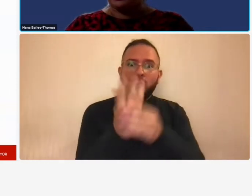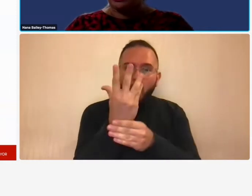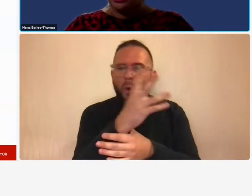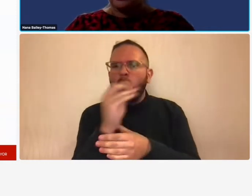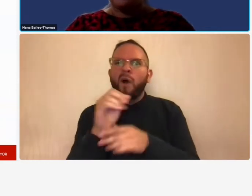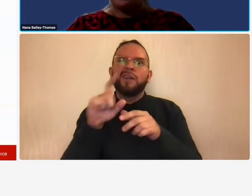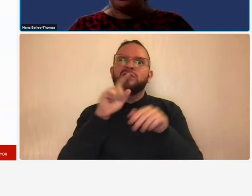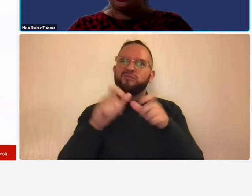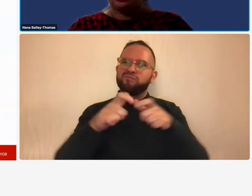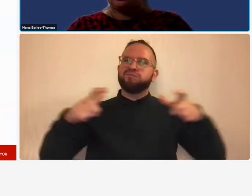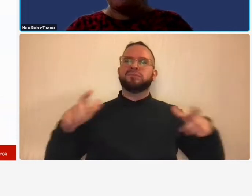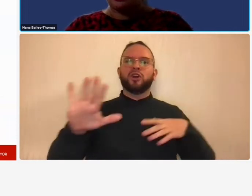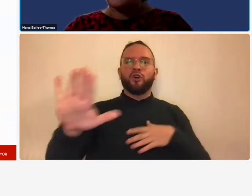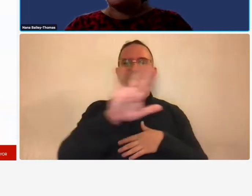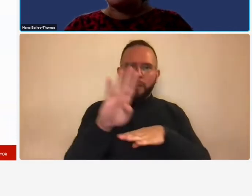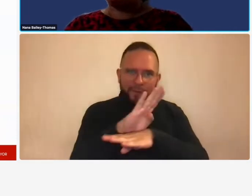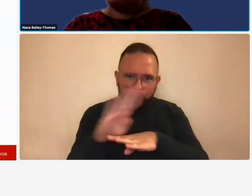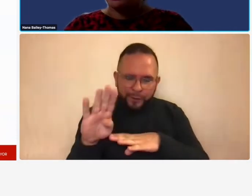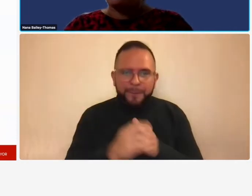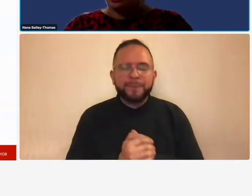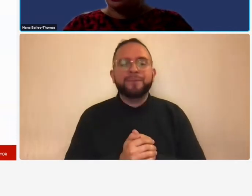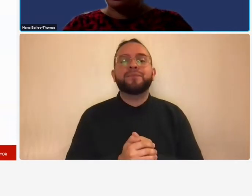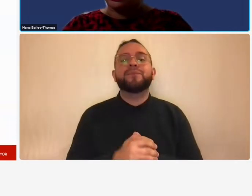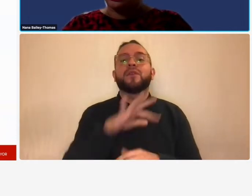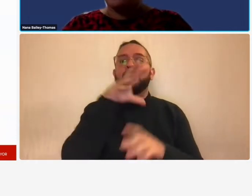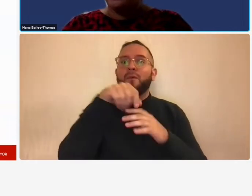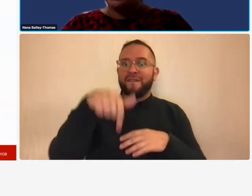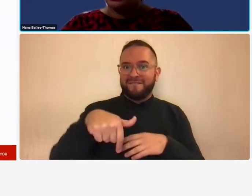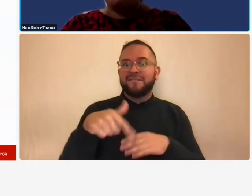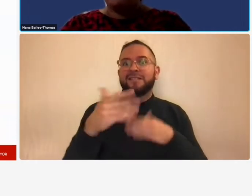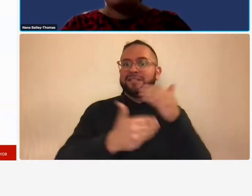in addition to this two-part a e toolbox webinar series ddot will be hosting a